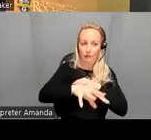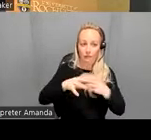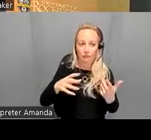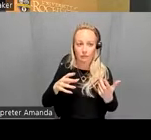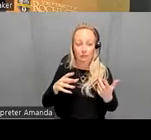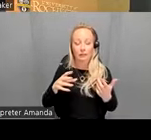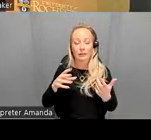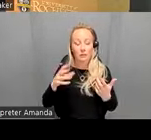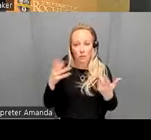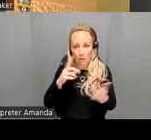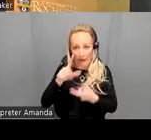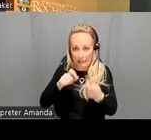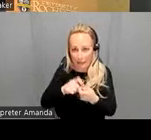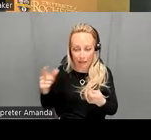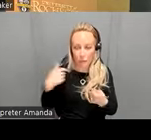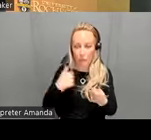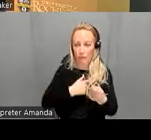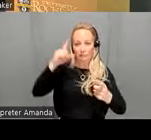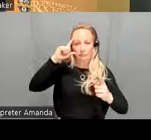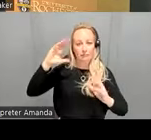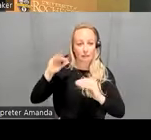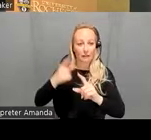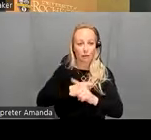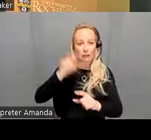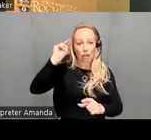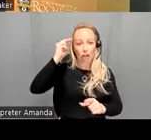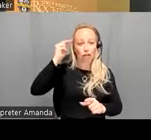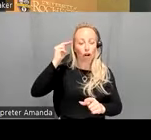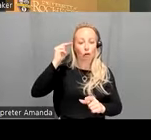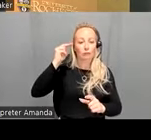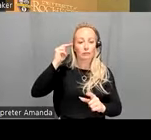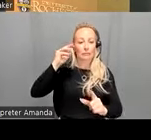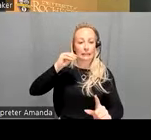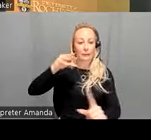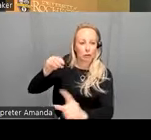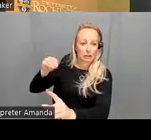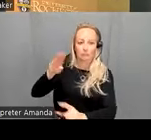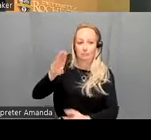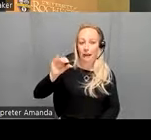so what exactly do we expect from a neuroimaging biomarker while there are few things one perhaps